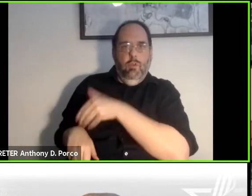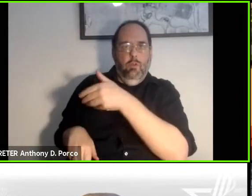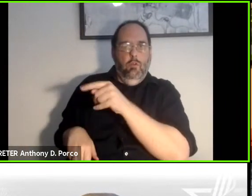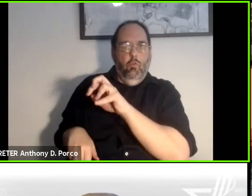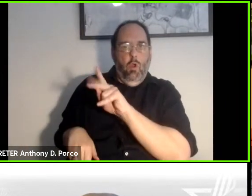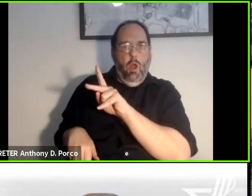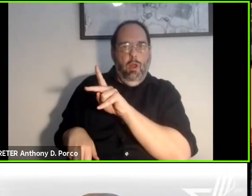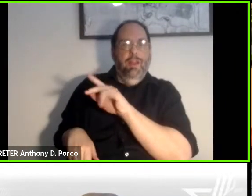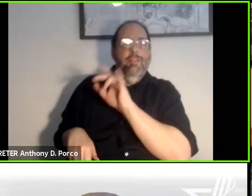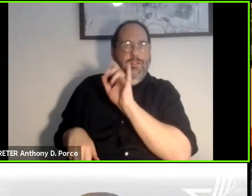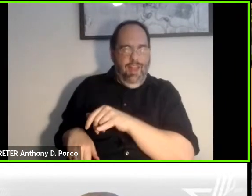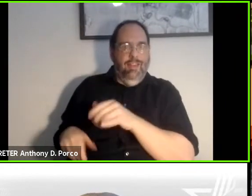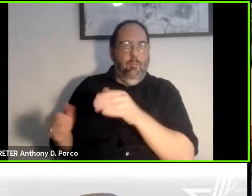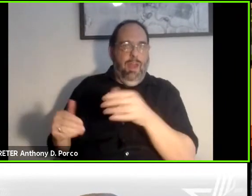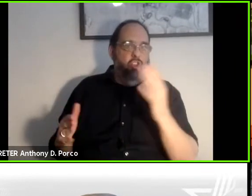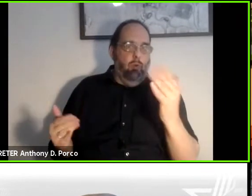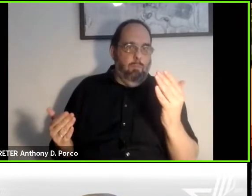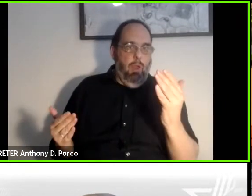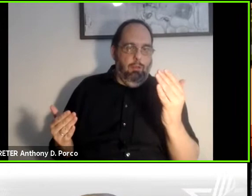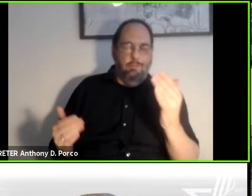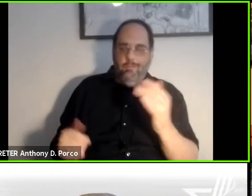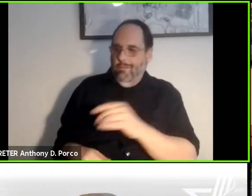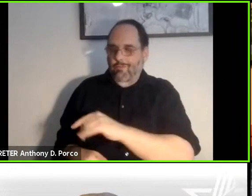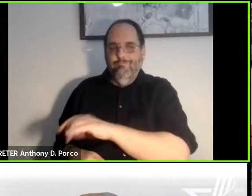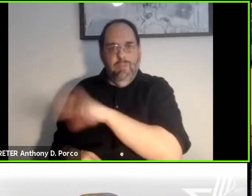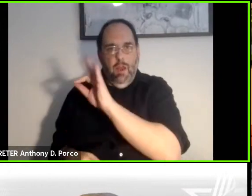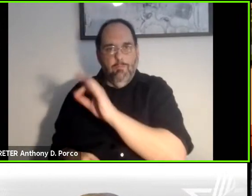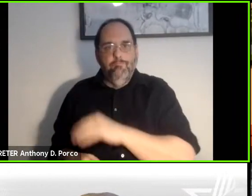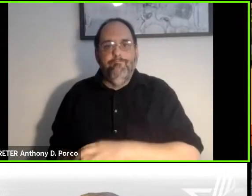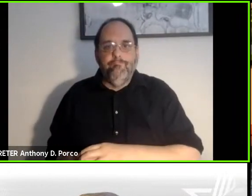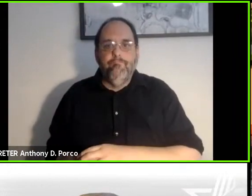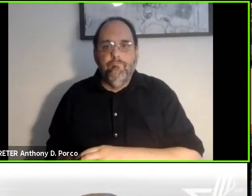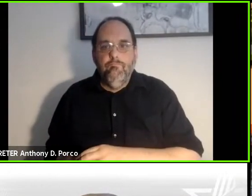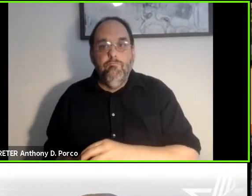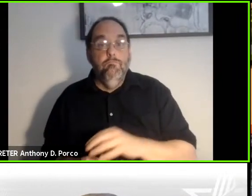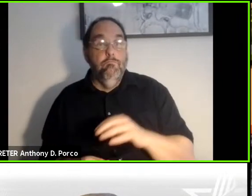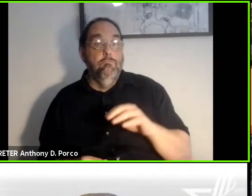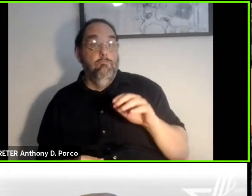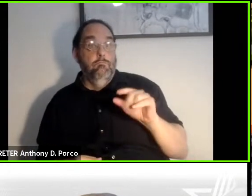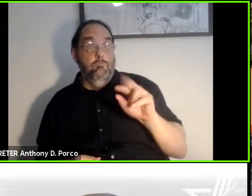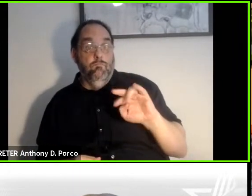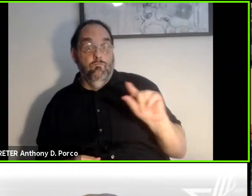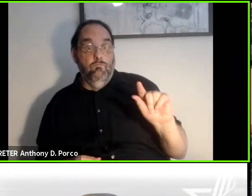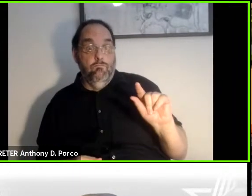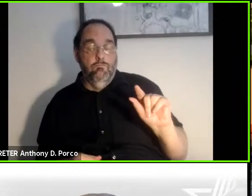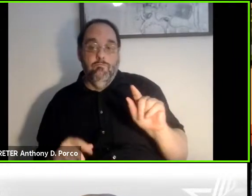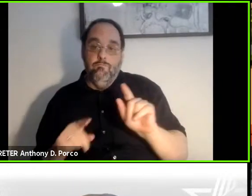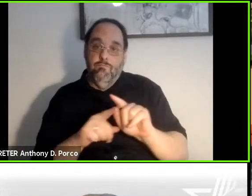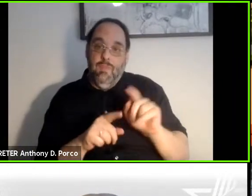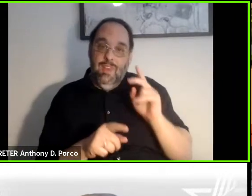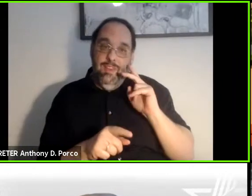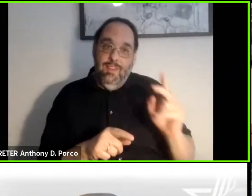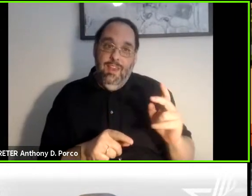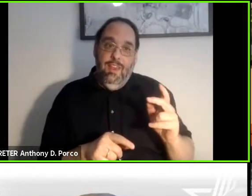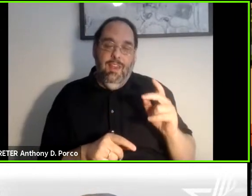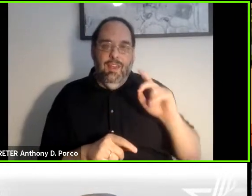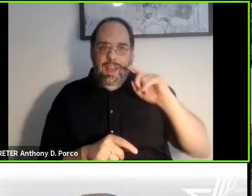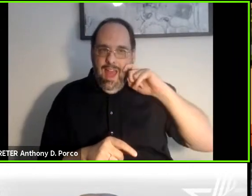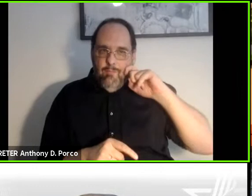the package you are expecting. >> Gregg Vanderheiden: And the other thing is that now of course we're seeing Apple and lots of other companies coming